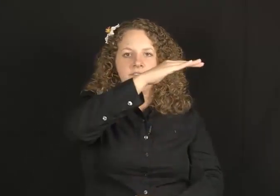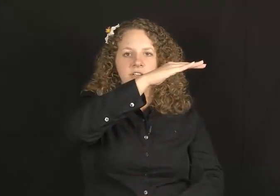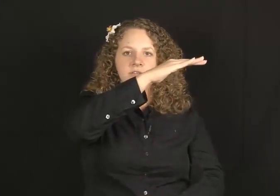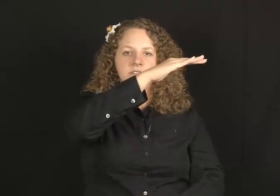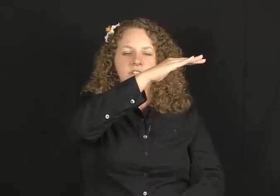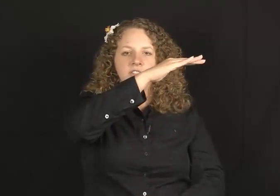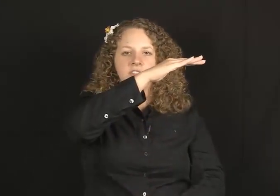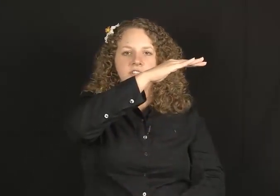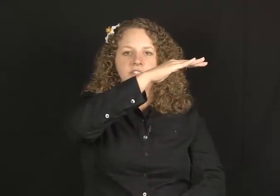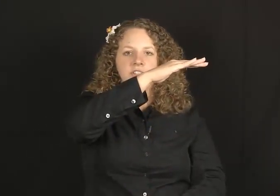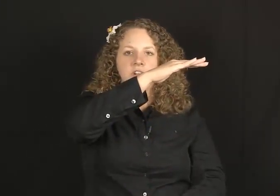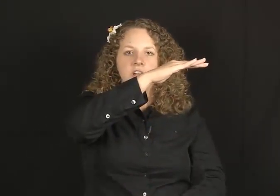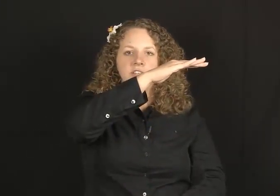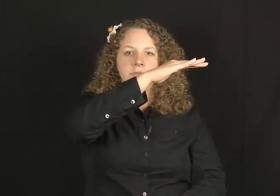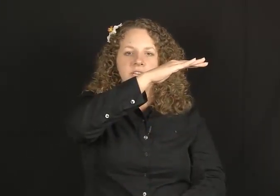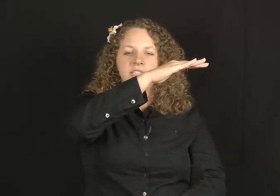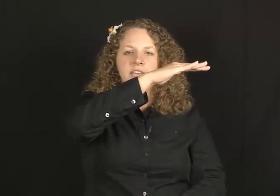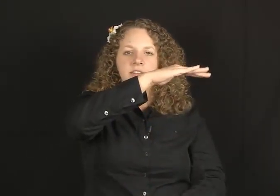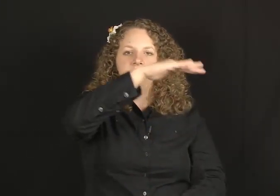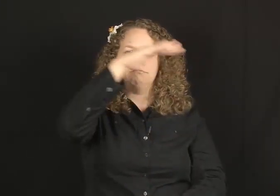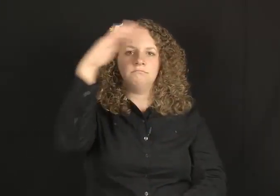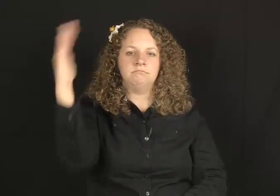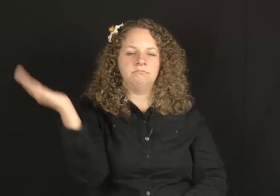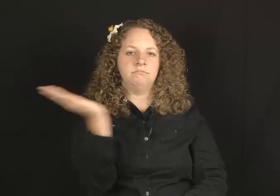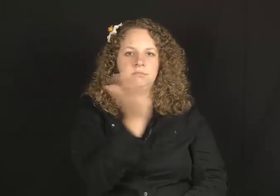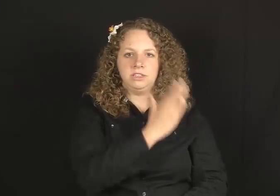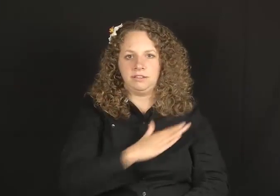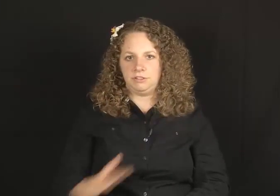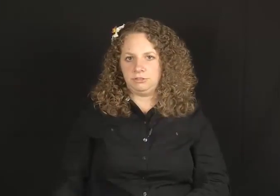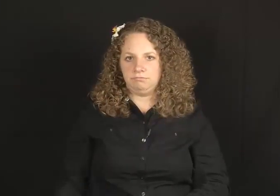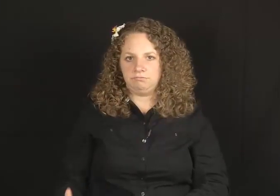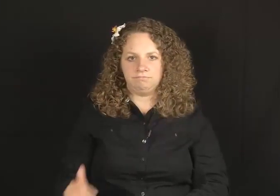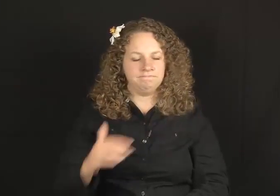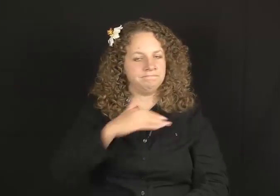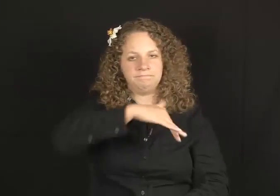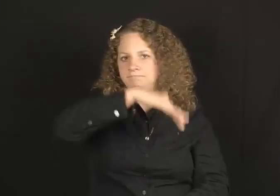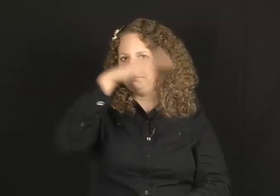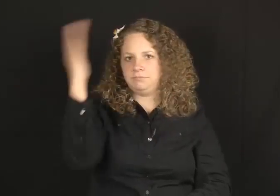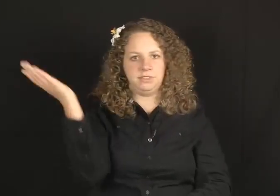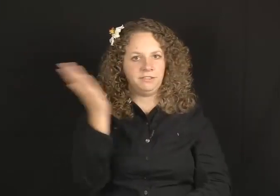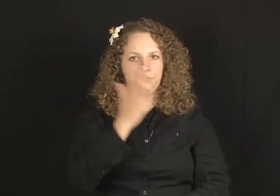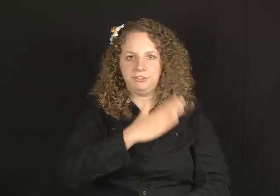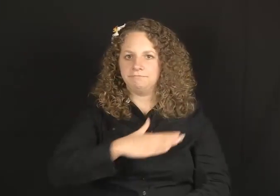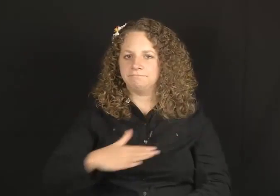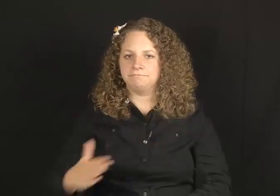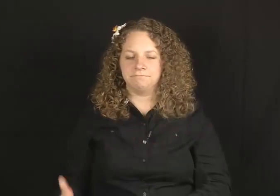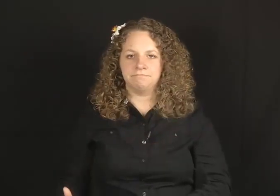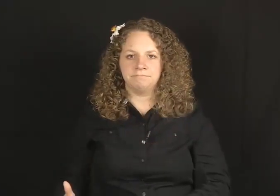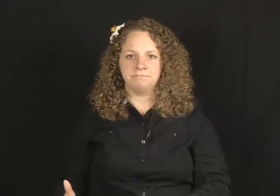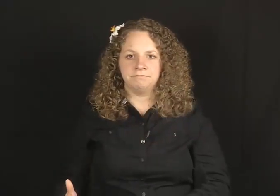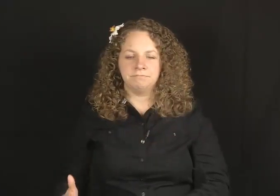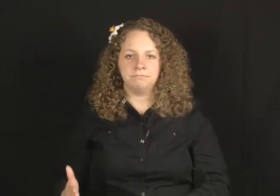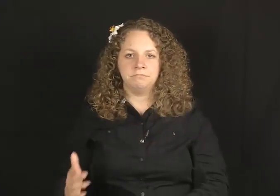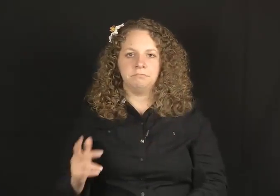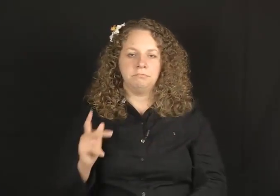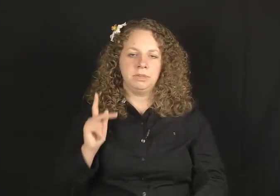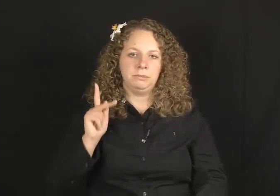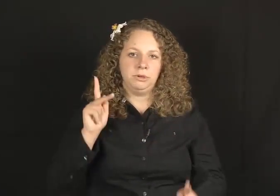NEVER starts on your non-dominant side.